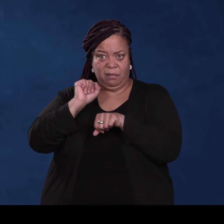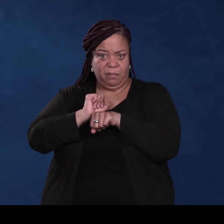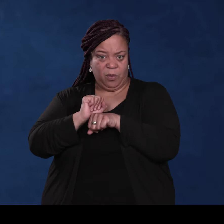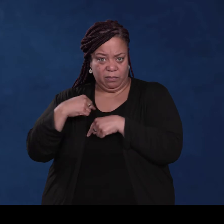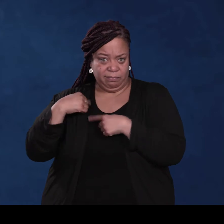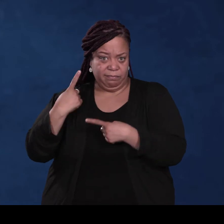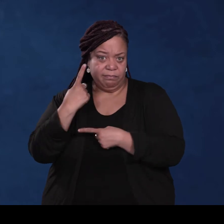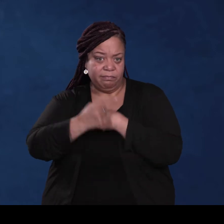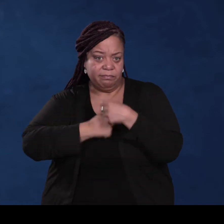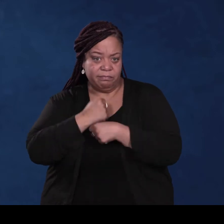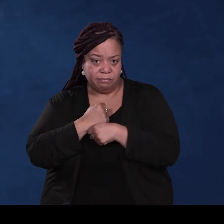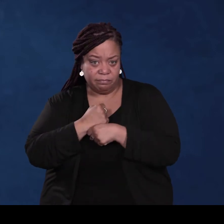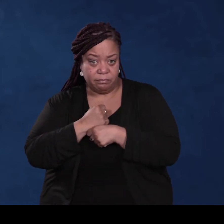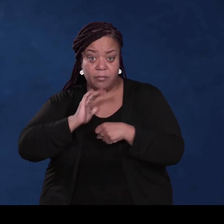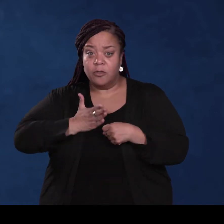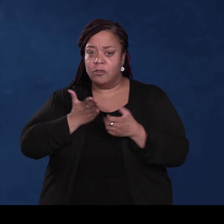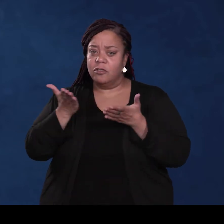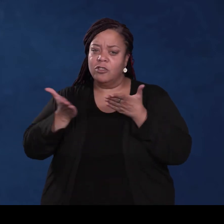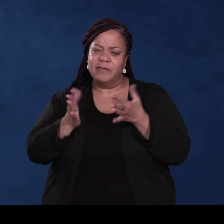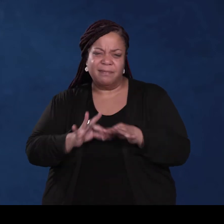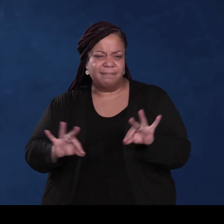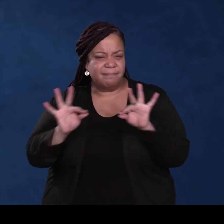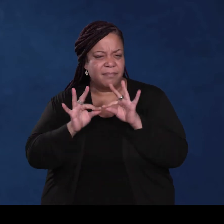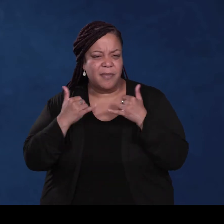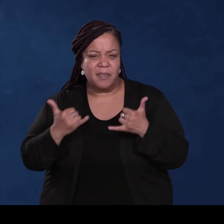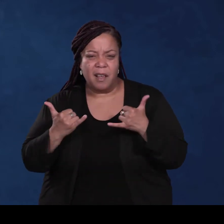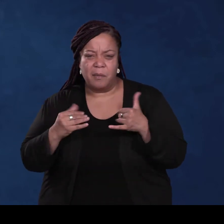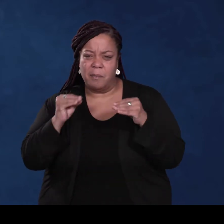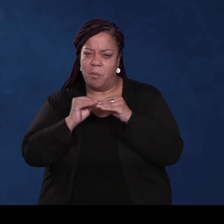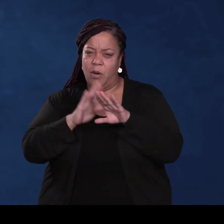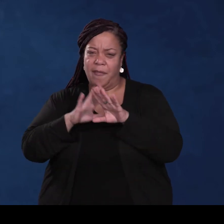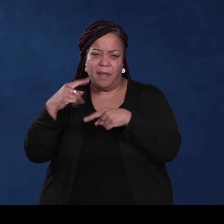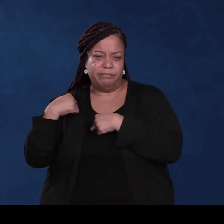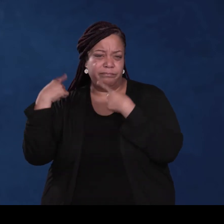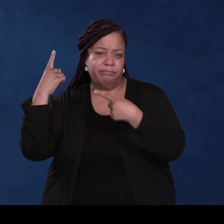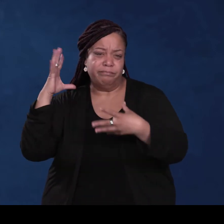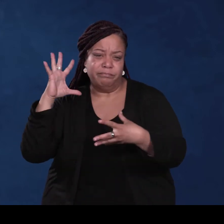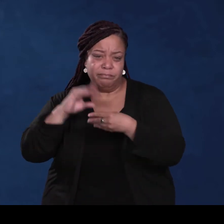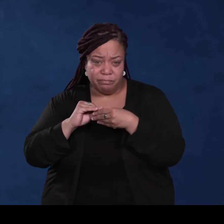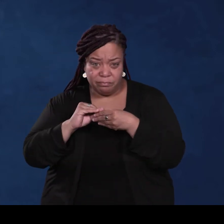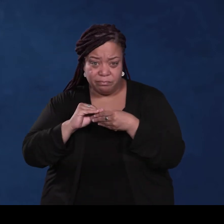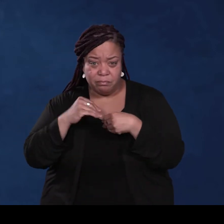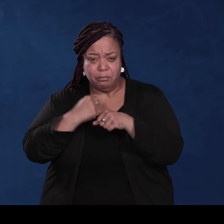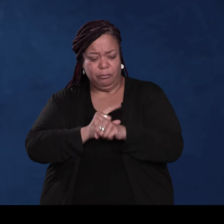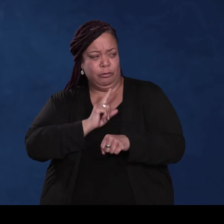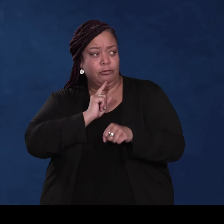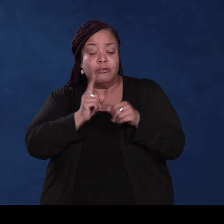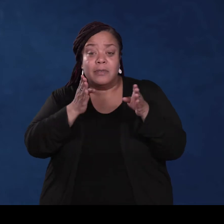Our services matter now, more than ever, to ensure individuals with disabilities are included